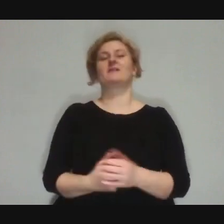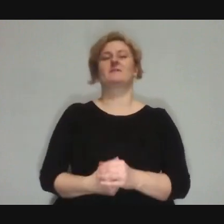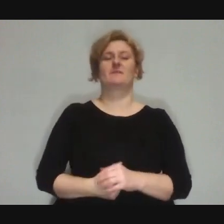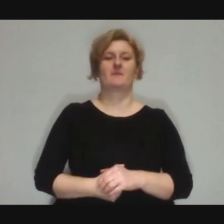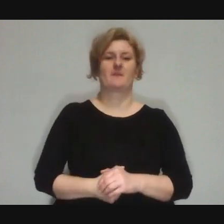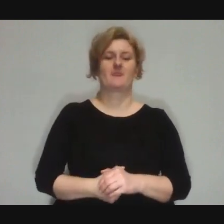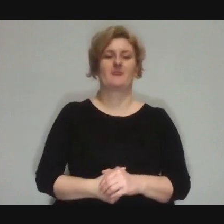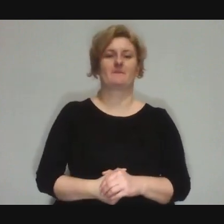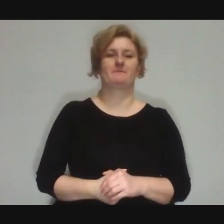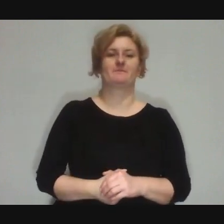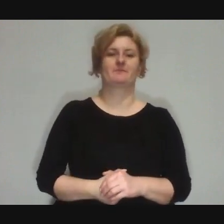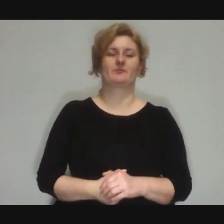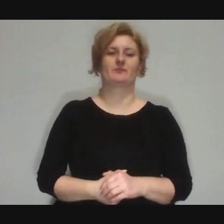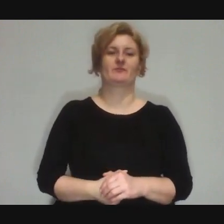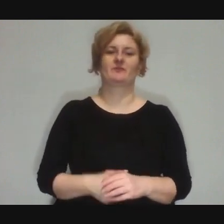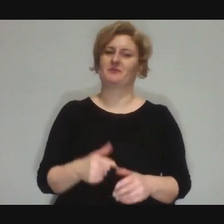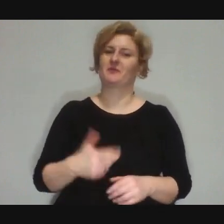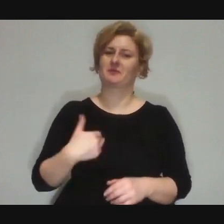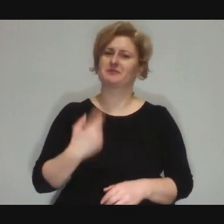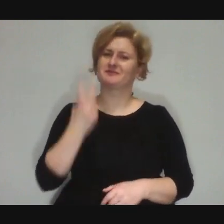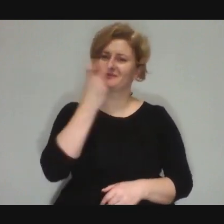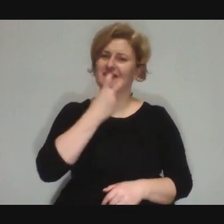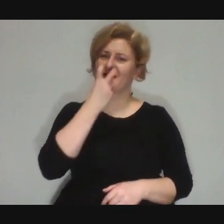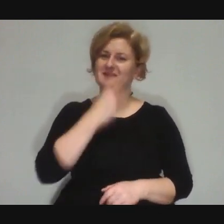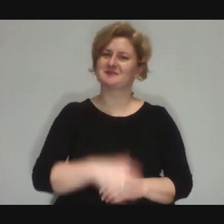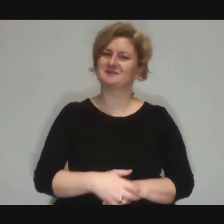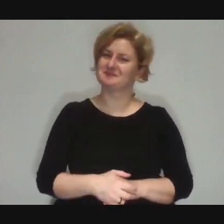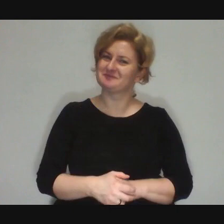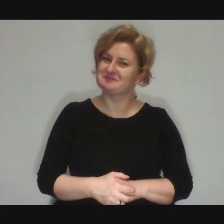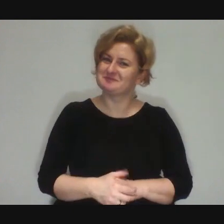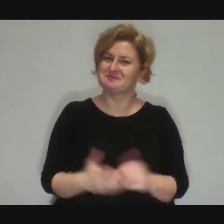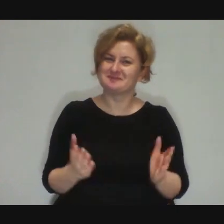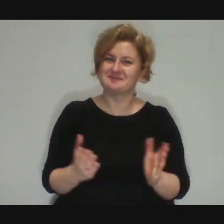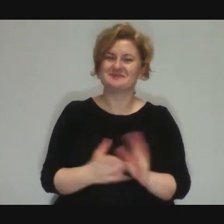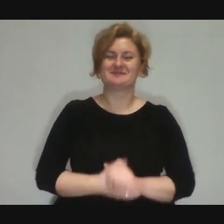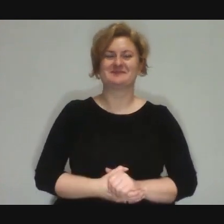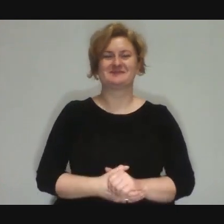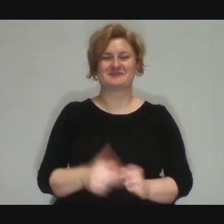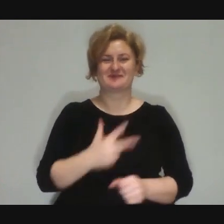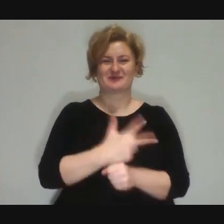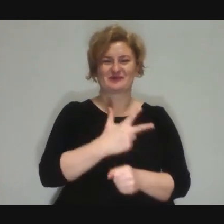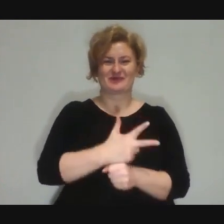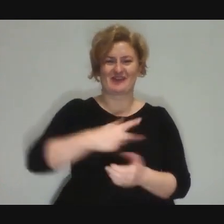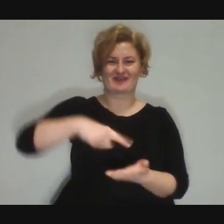...That would be interesting... Marcin! The challenge for you 30 plates!